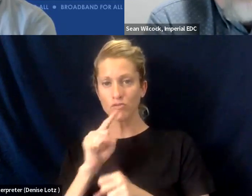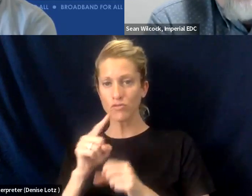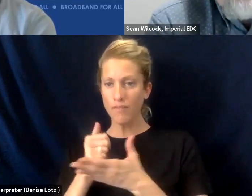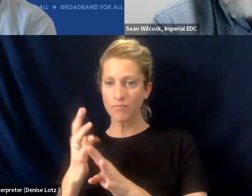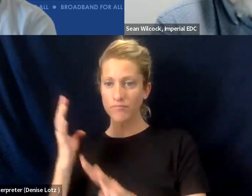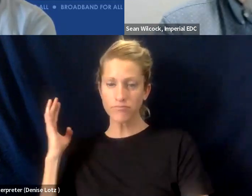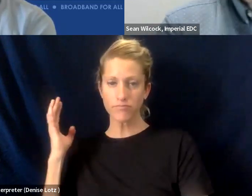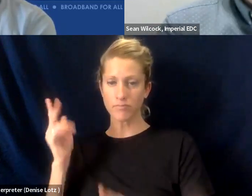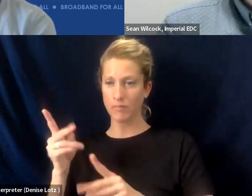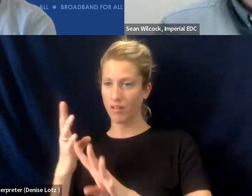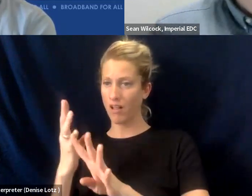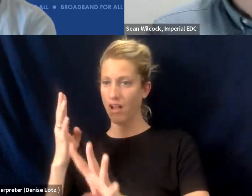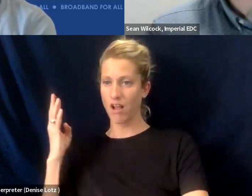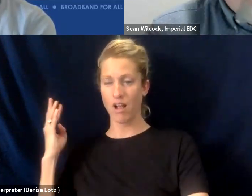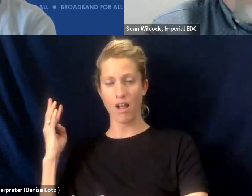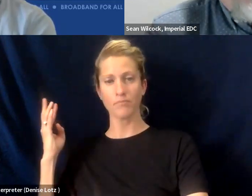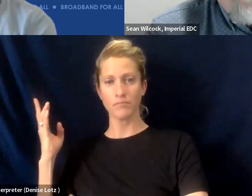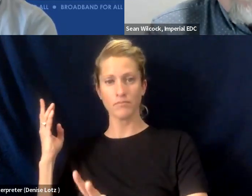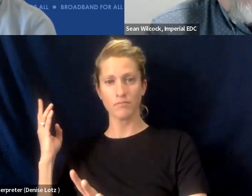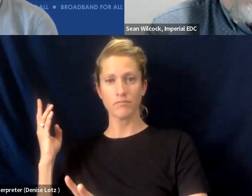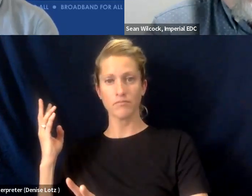people that were coming to get signed up for the ACP program.